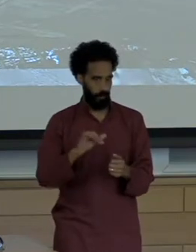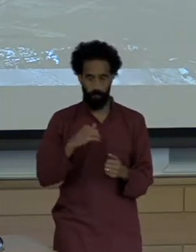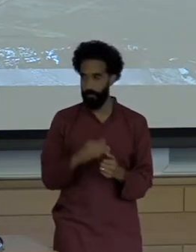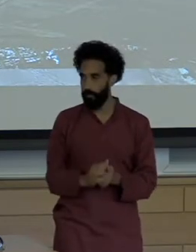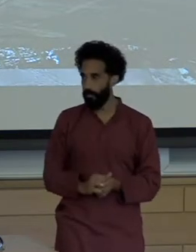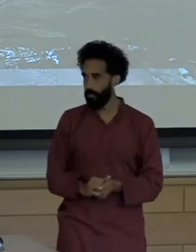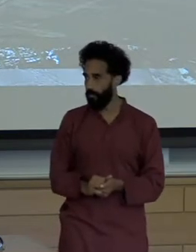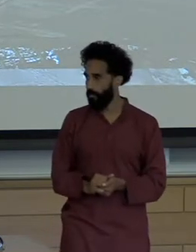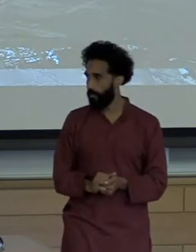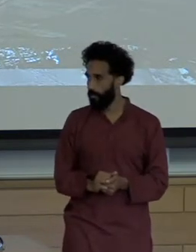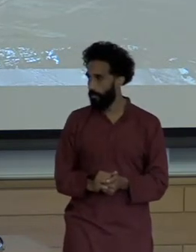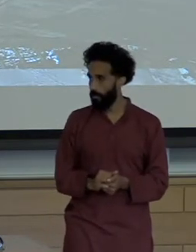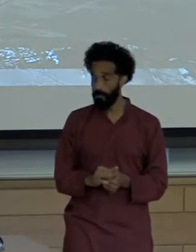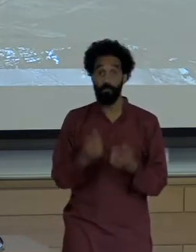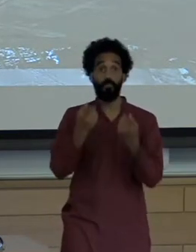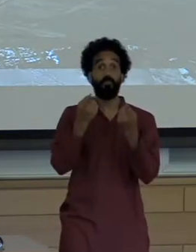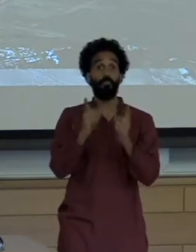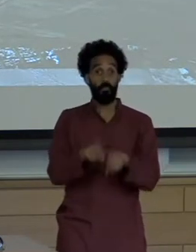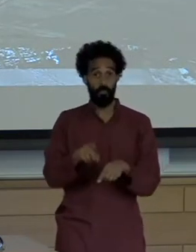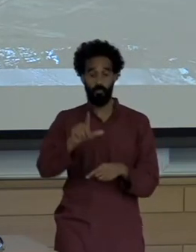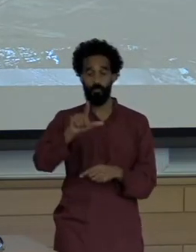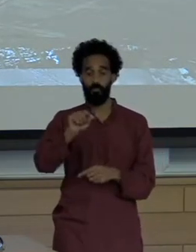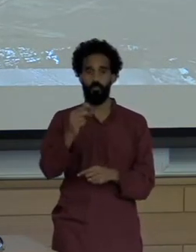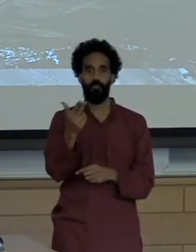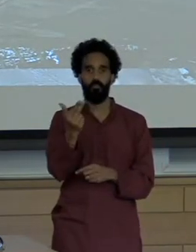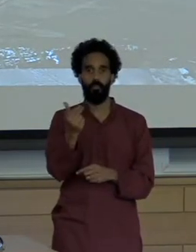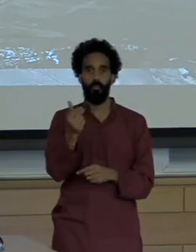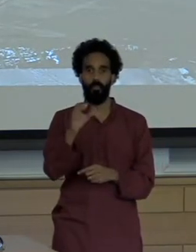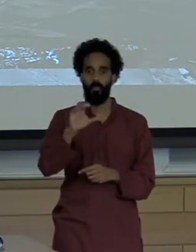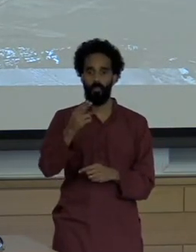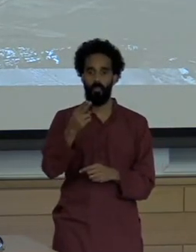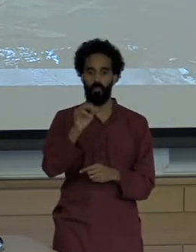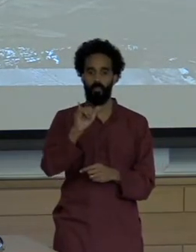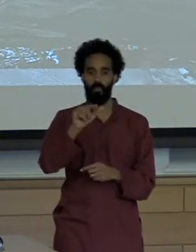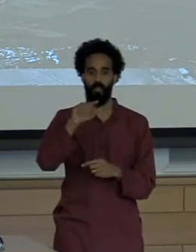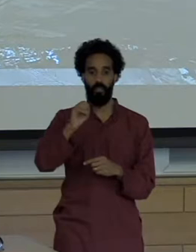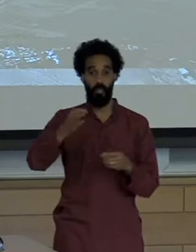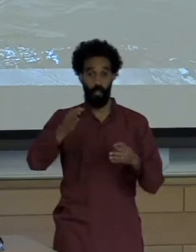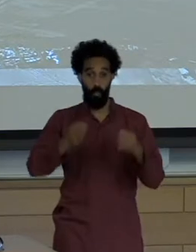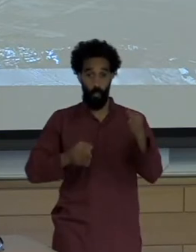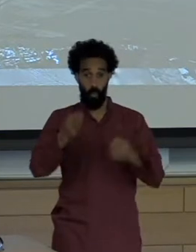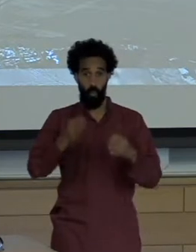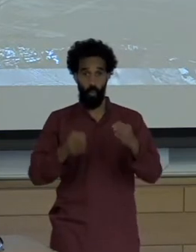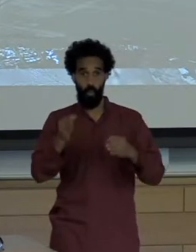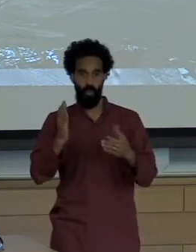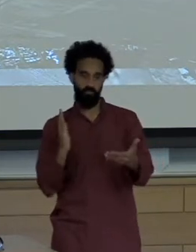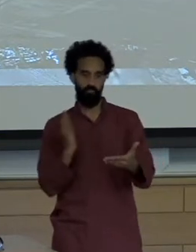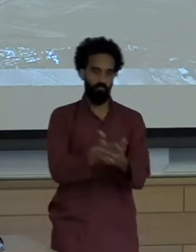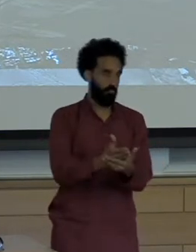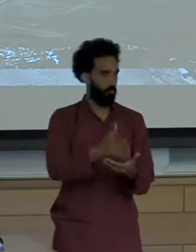In 2013 a Chilean Court halted the mining operations because of